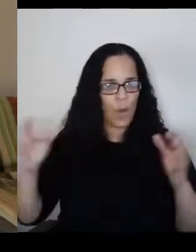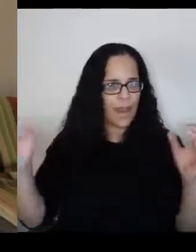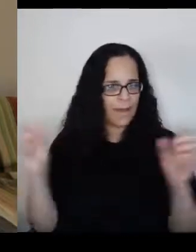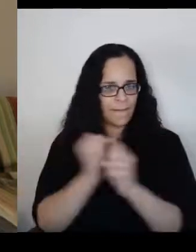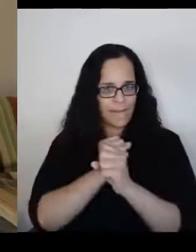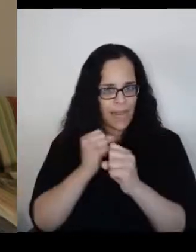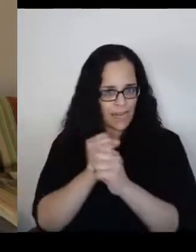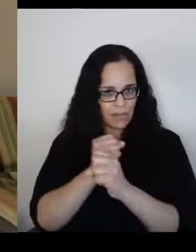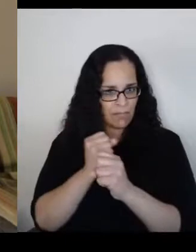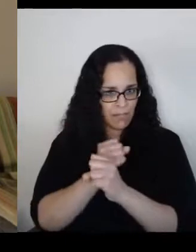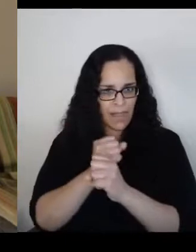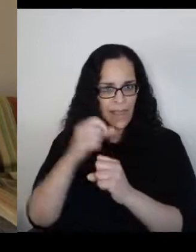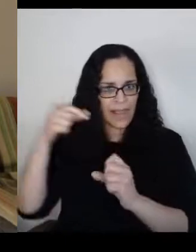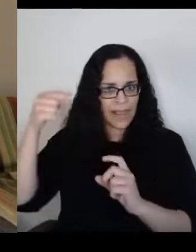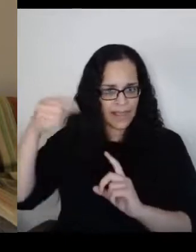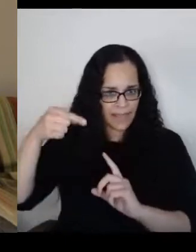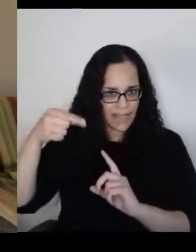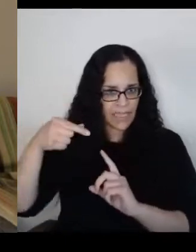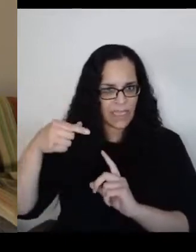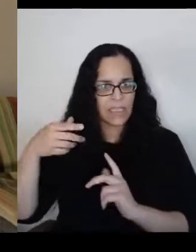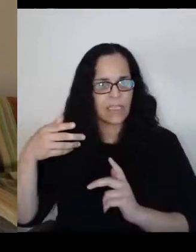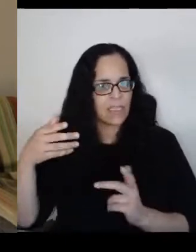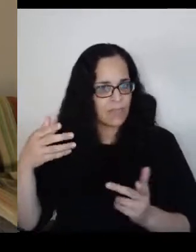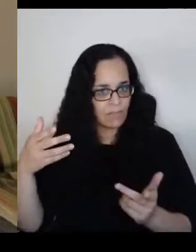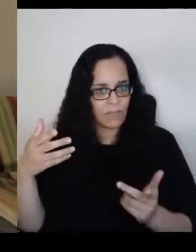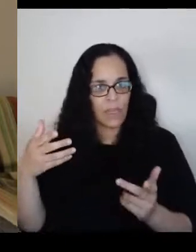is with leadership.